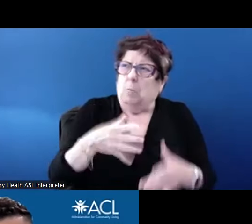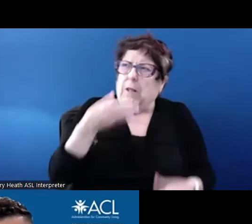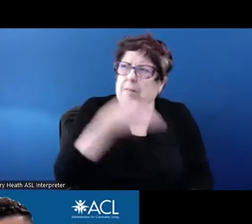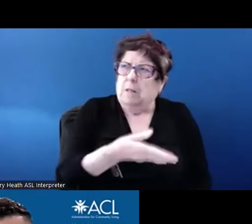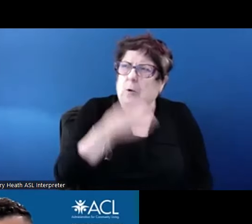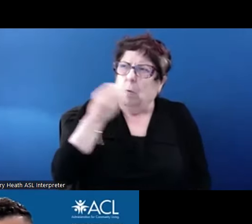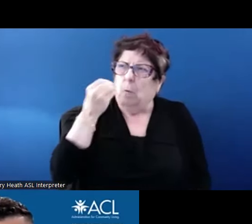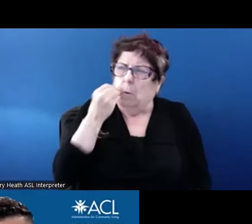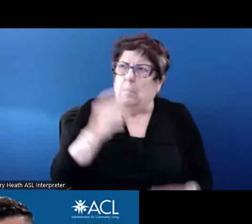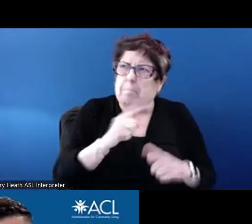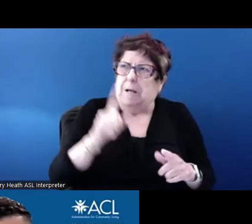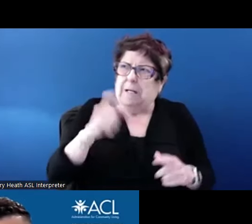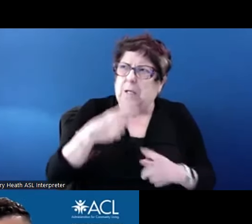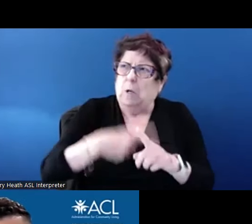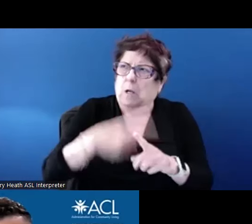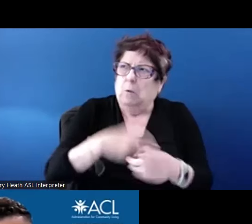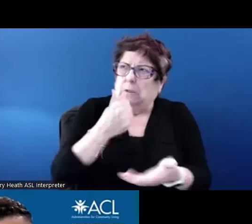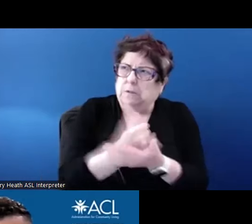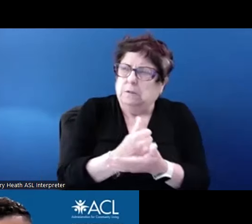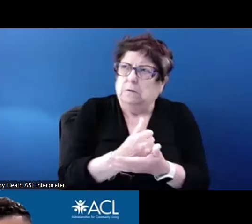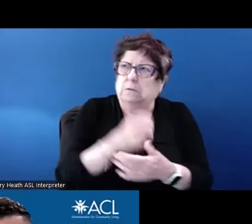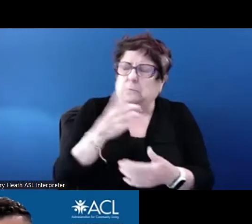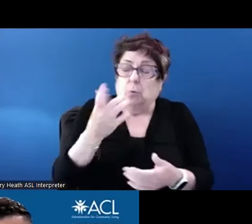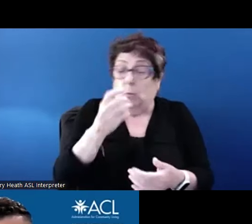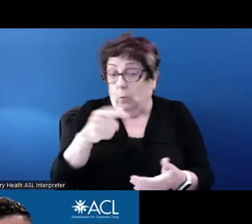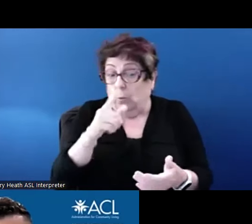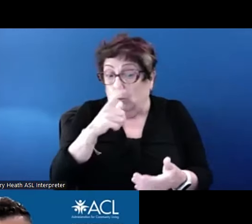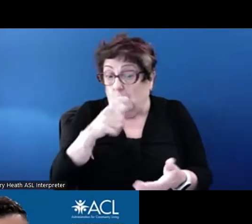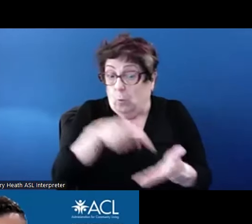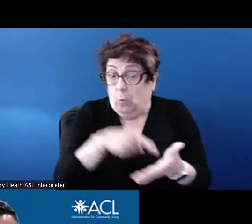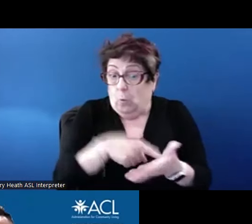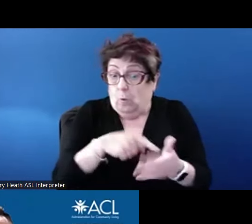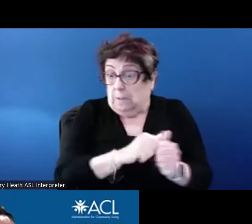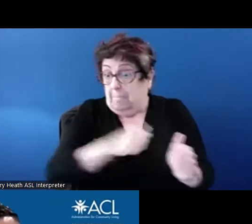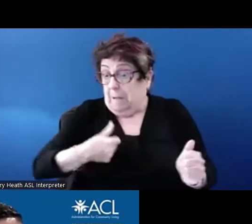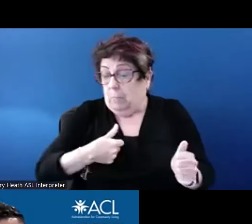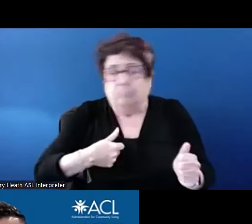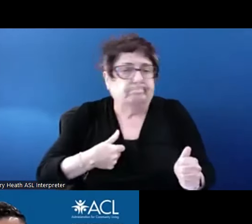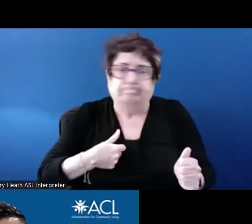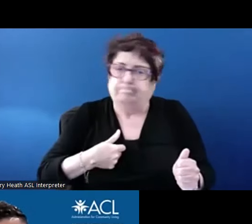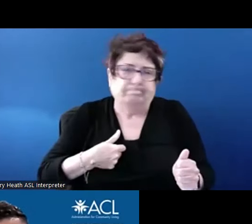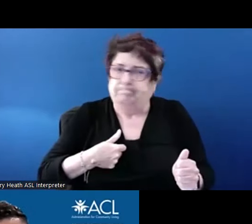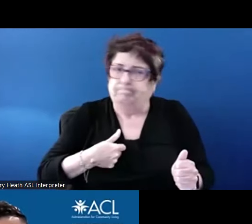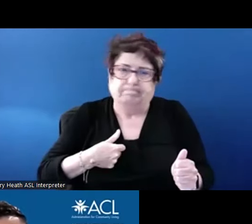home or is old back rent? They cannot pay rent arrears using the voucher program. If there is